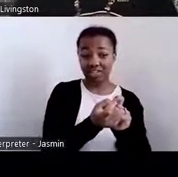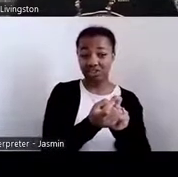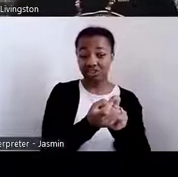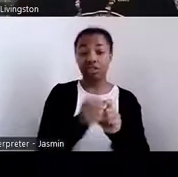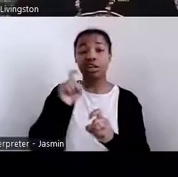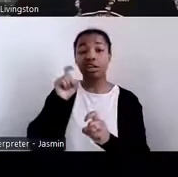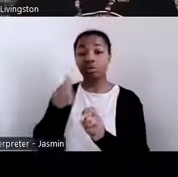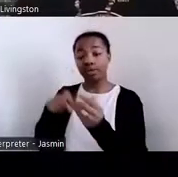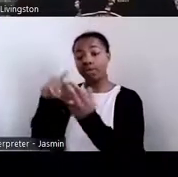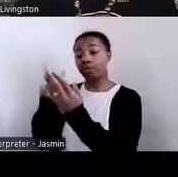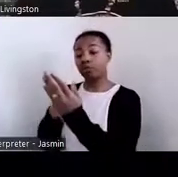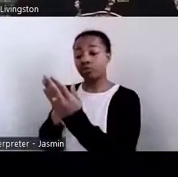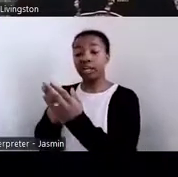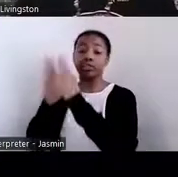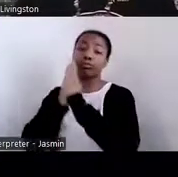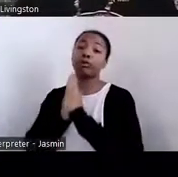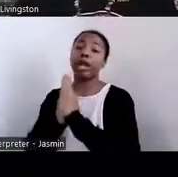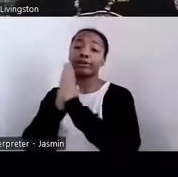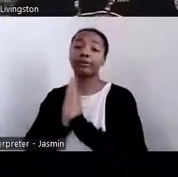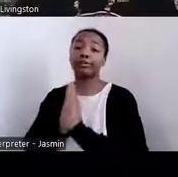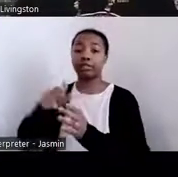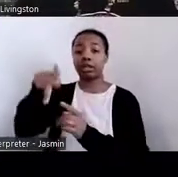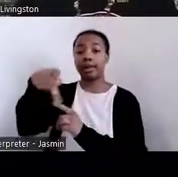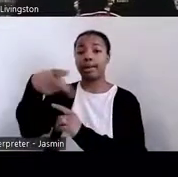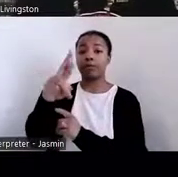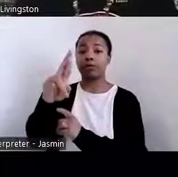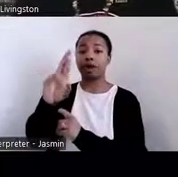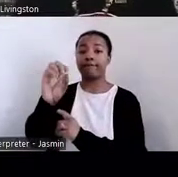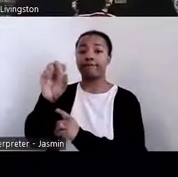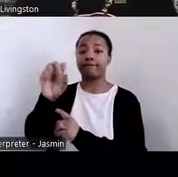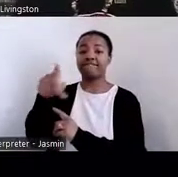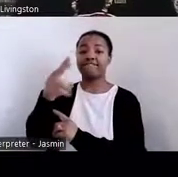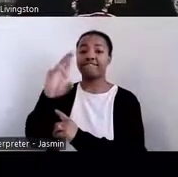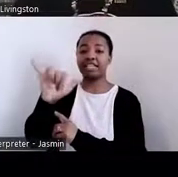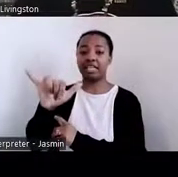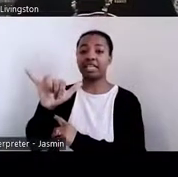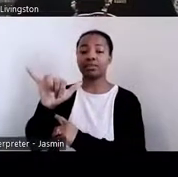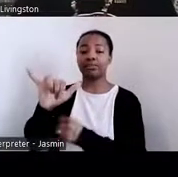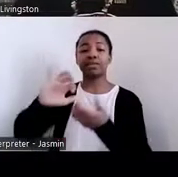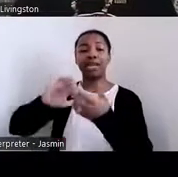prophecies and looking at how do we apply spirituality in the